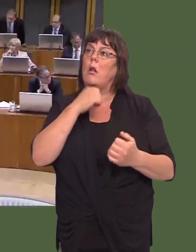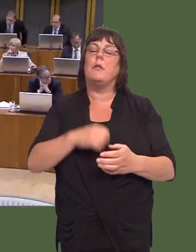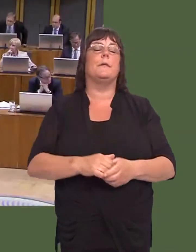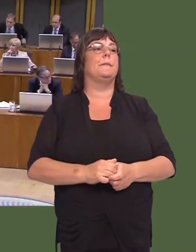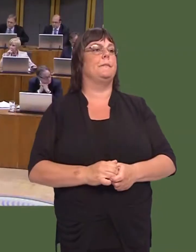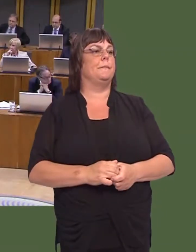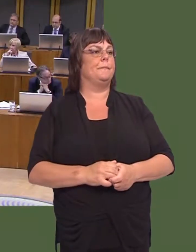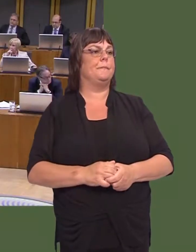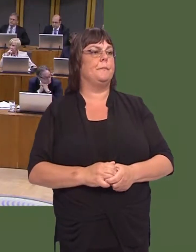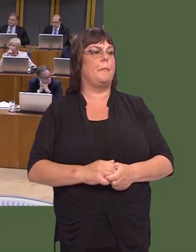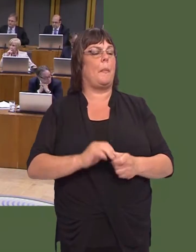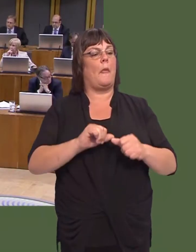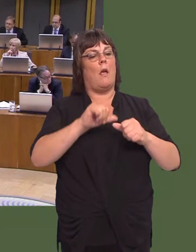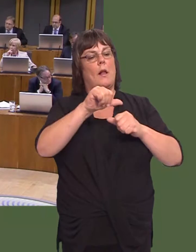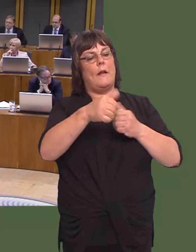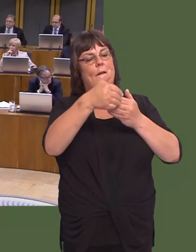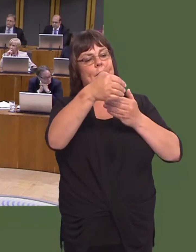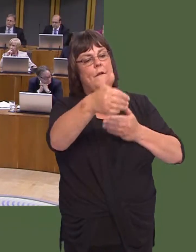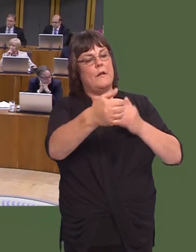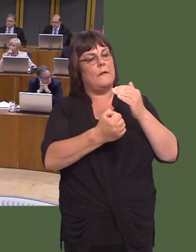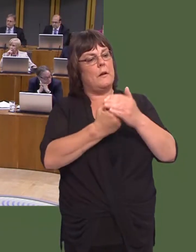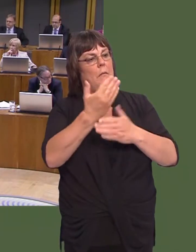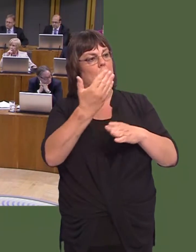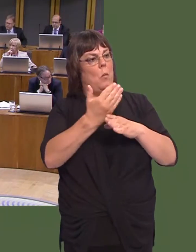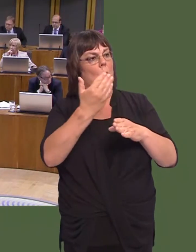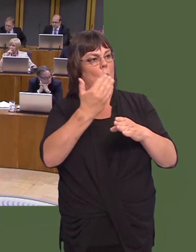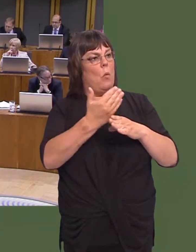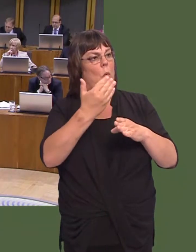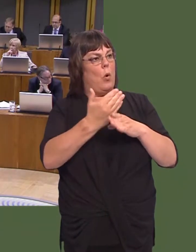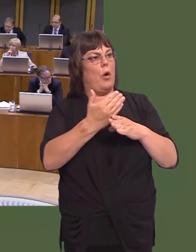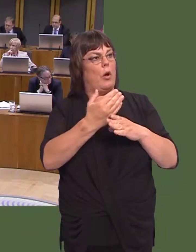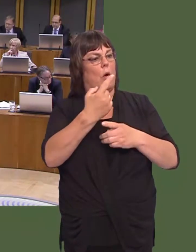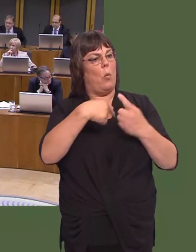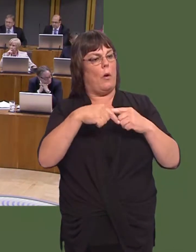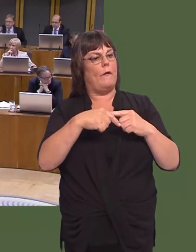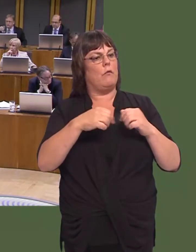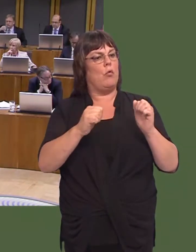Carwyn Jones: We have appointed Aecom to support our next phase of the development work. That will result in the announcement of a preferred route in May 2018.